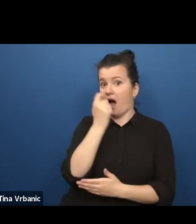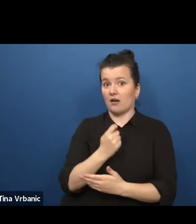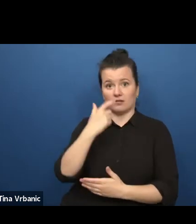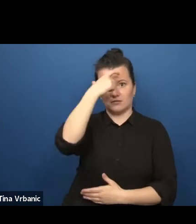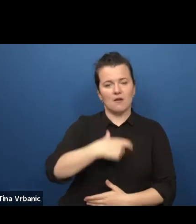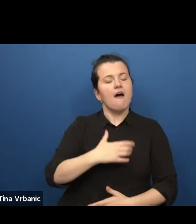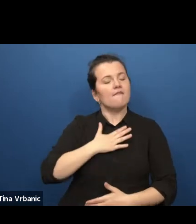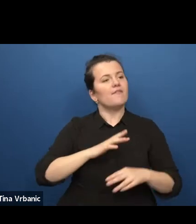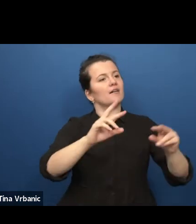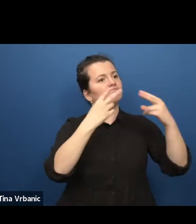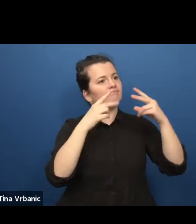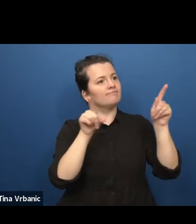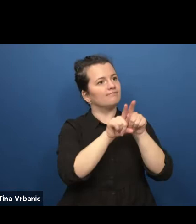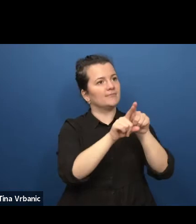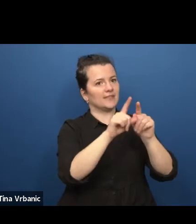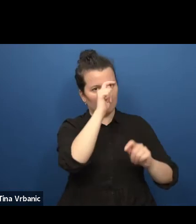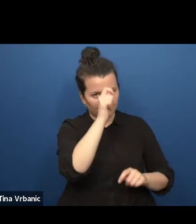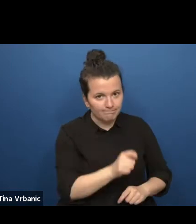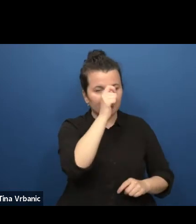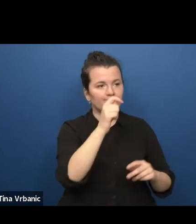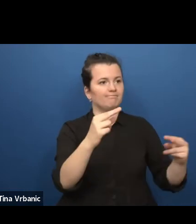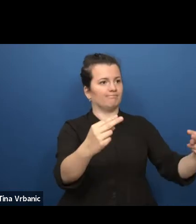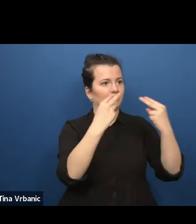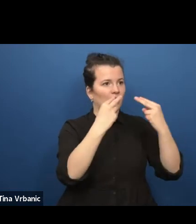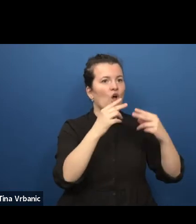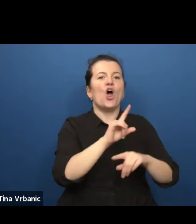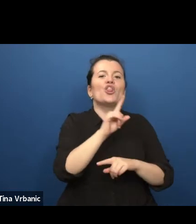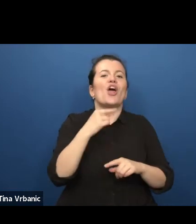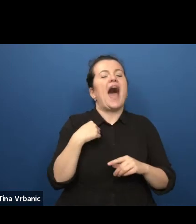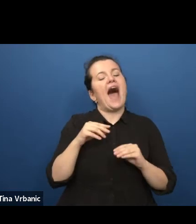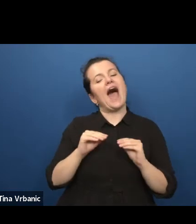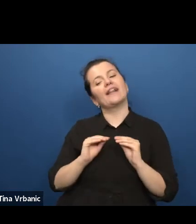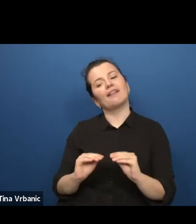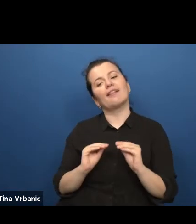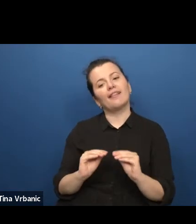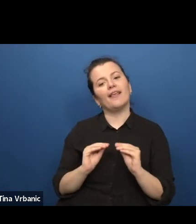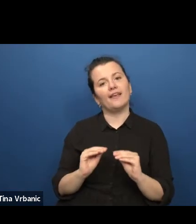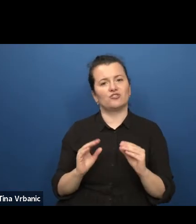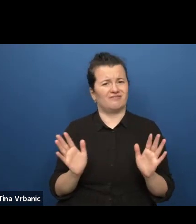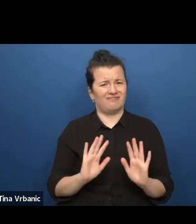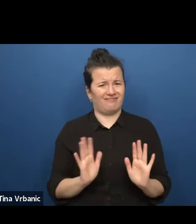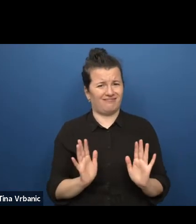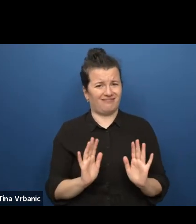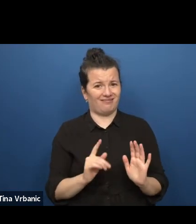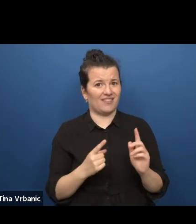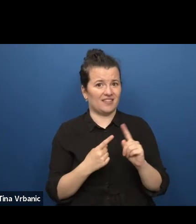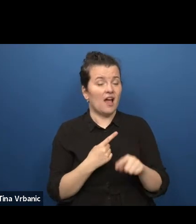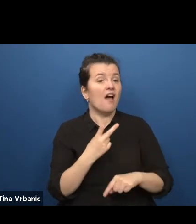The work was not merely to be seen as educational and children had to be taken seriously.